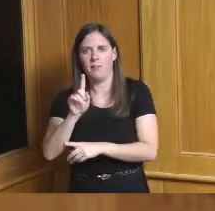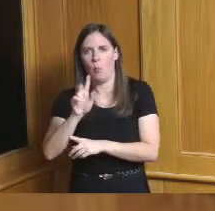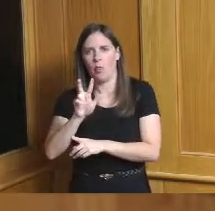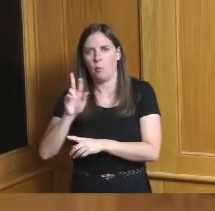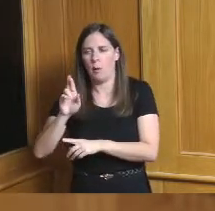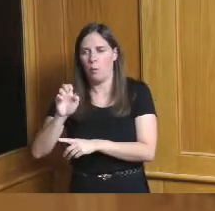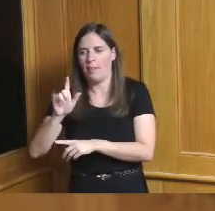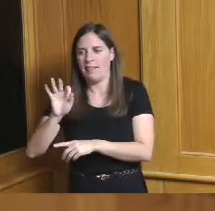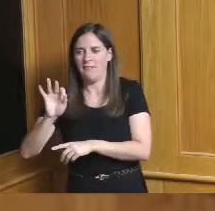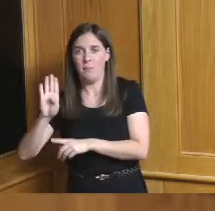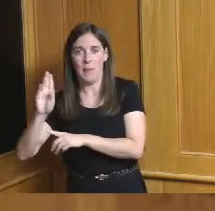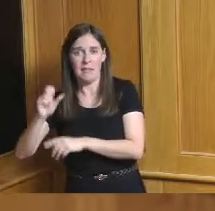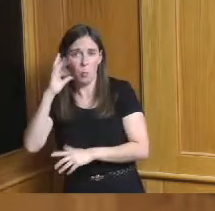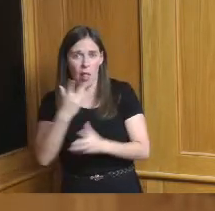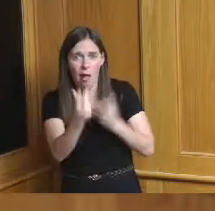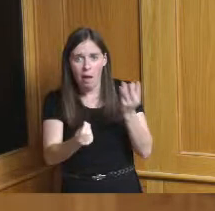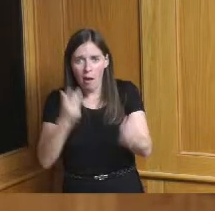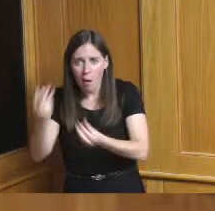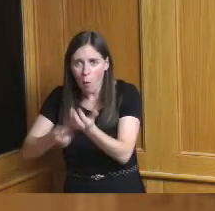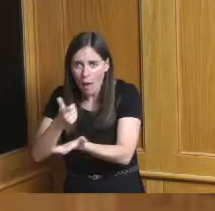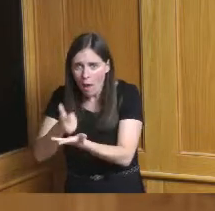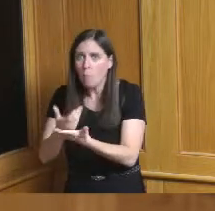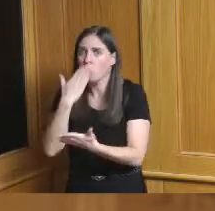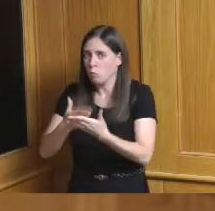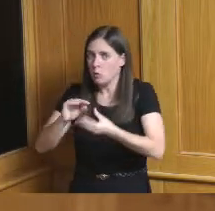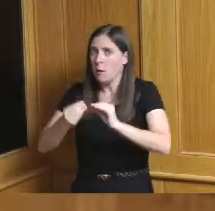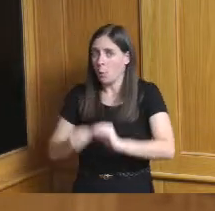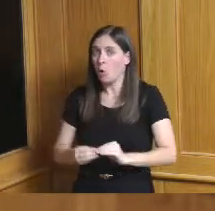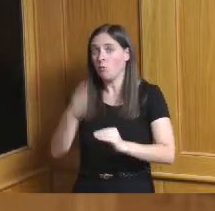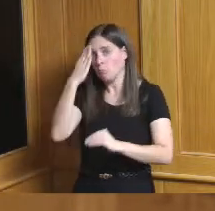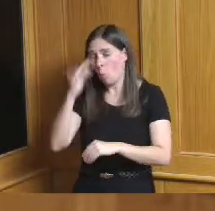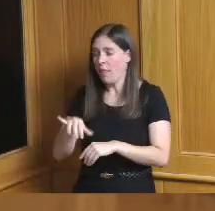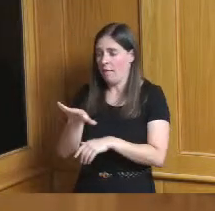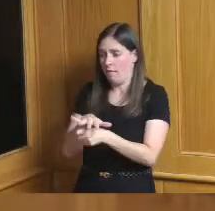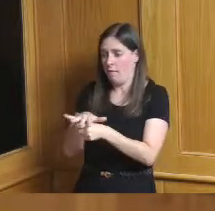pretty good numbers I saw and we were in norwood people were lined up all around the block to